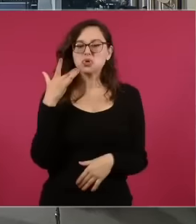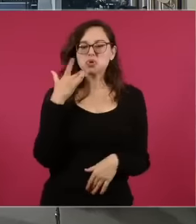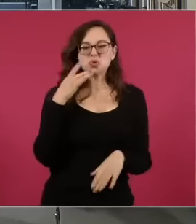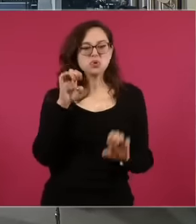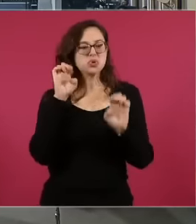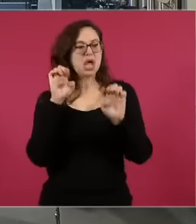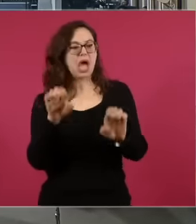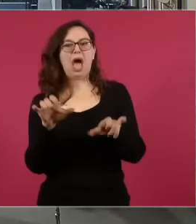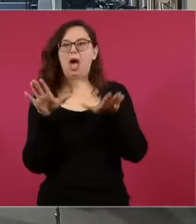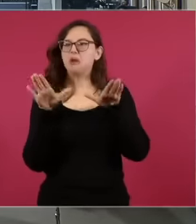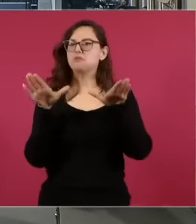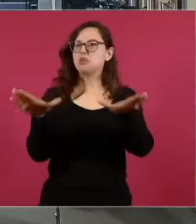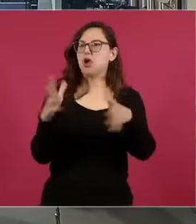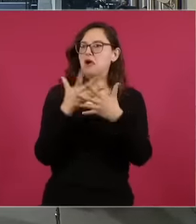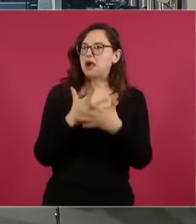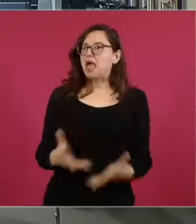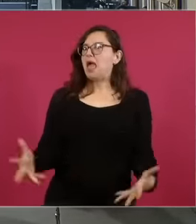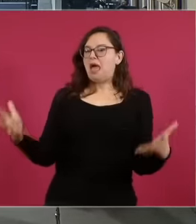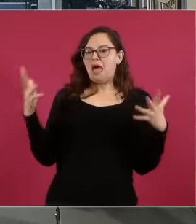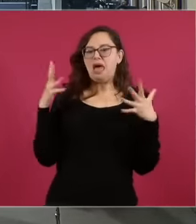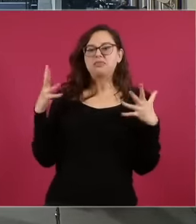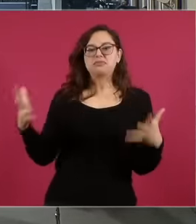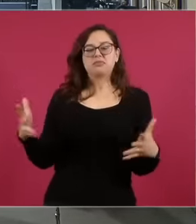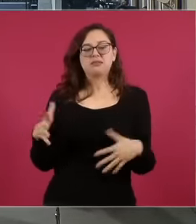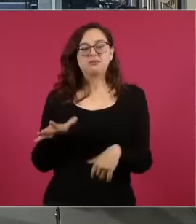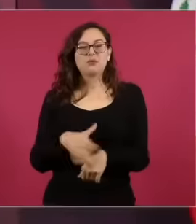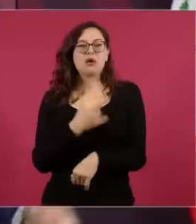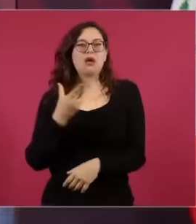because of the